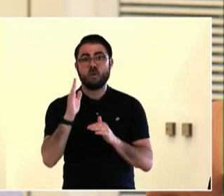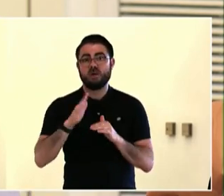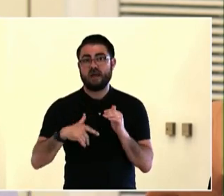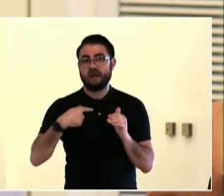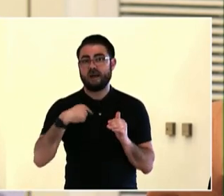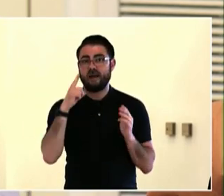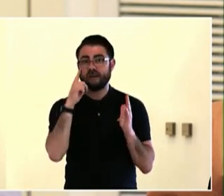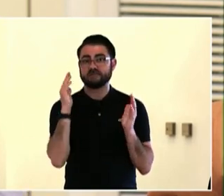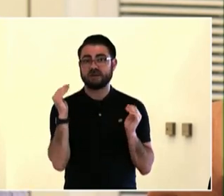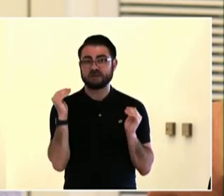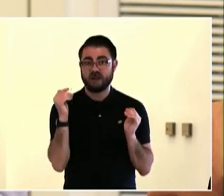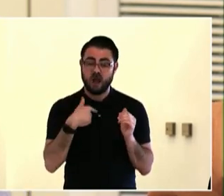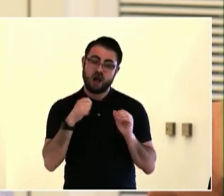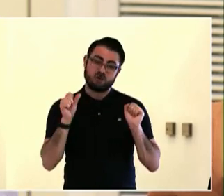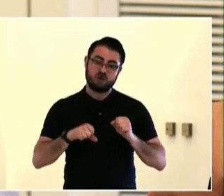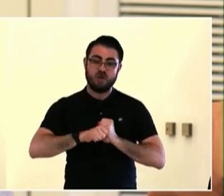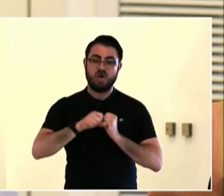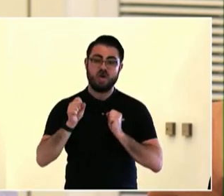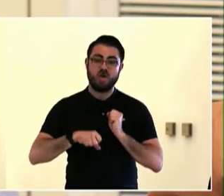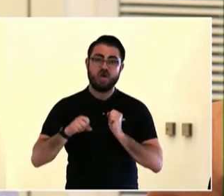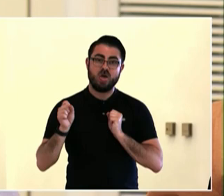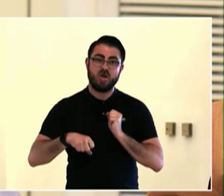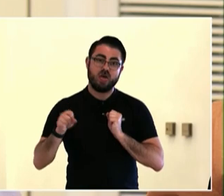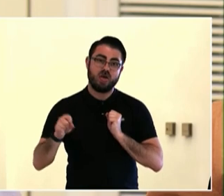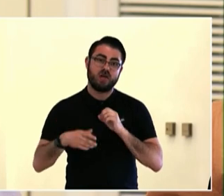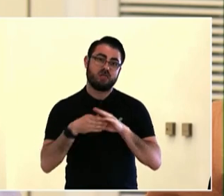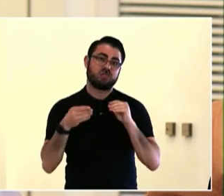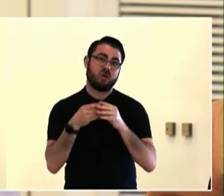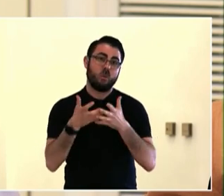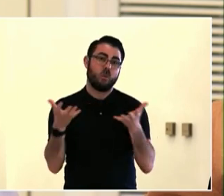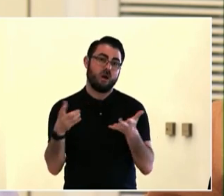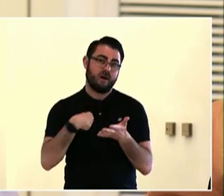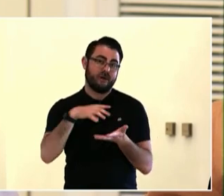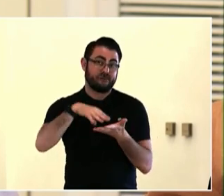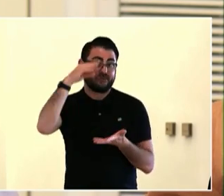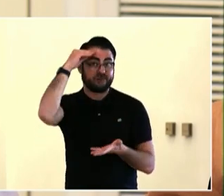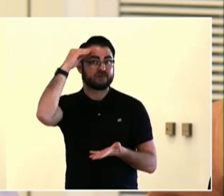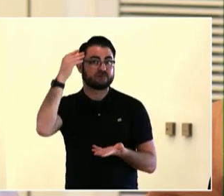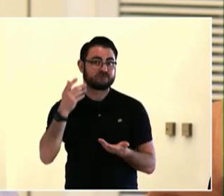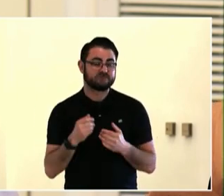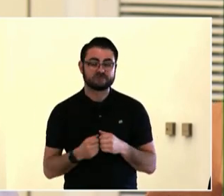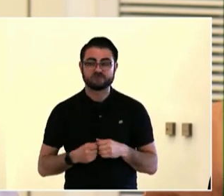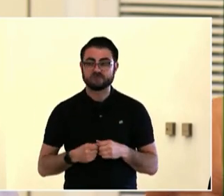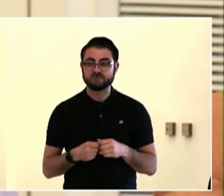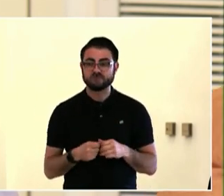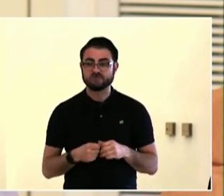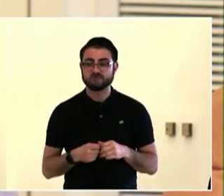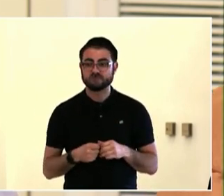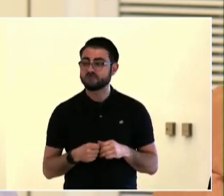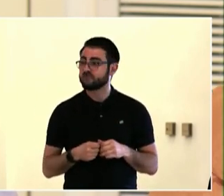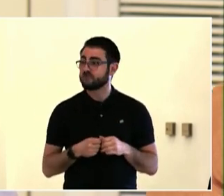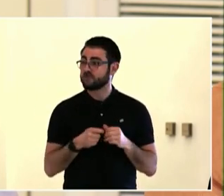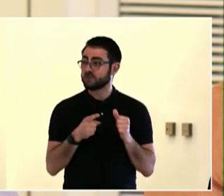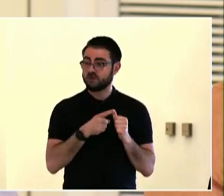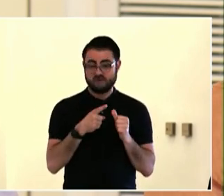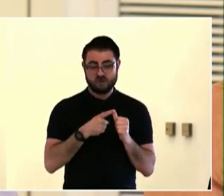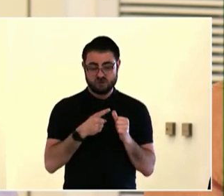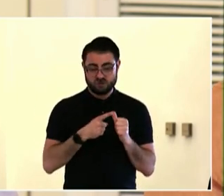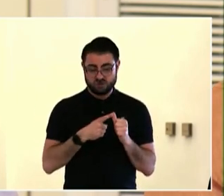not critiques, but appreciations on other folks' mural while you eat and visit.